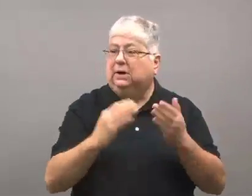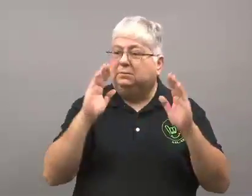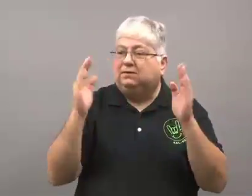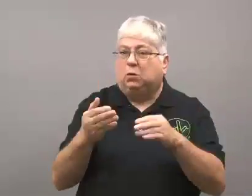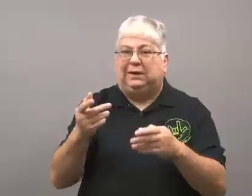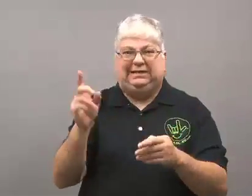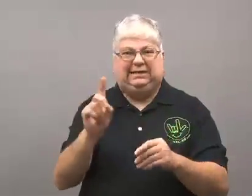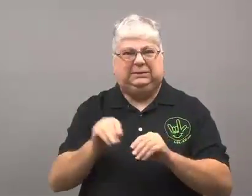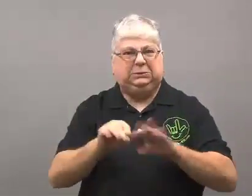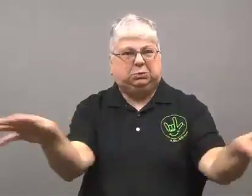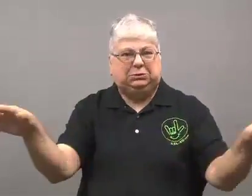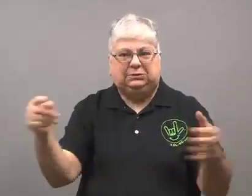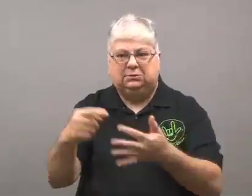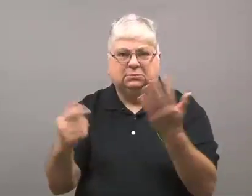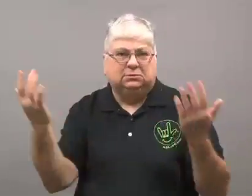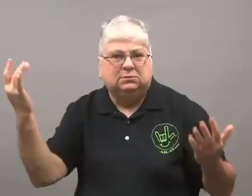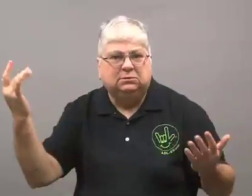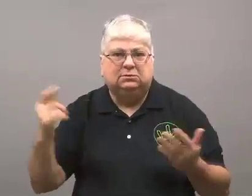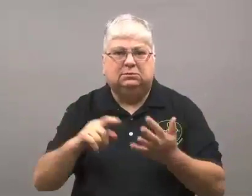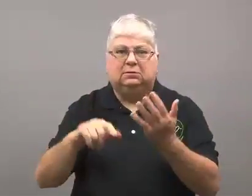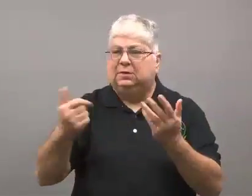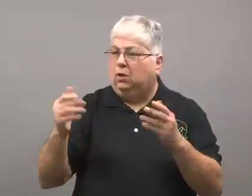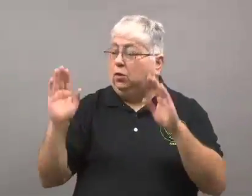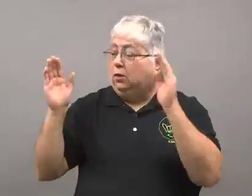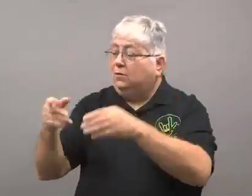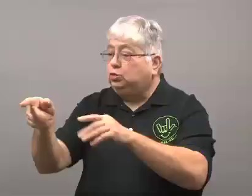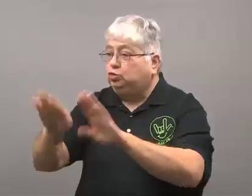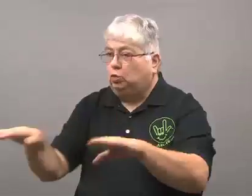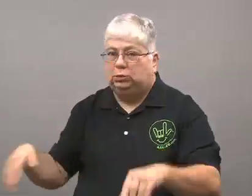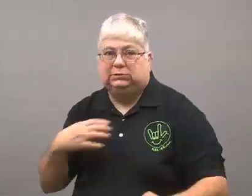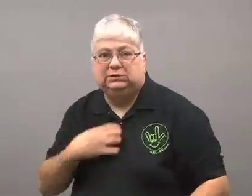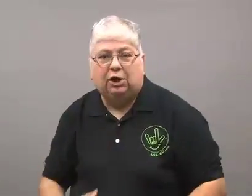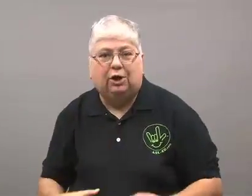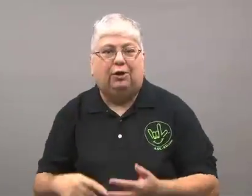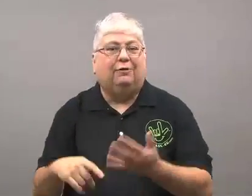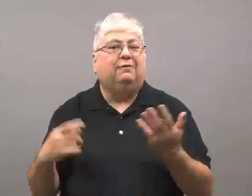Another group is for the how diseases spread. Then there is a group that focus on starving children.